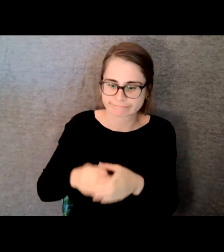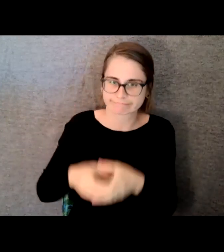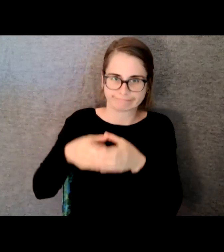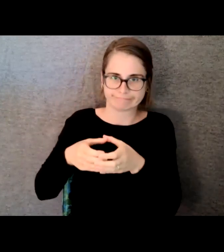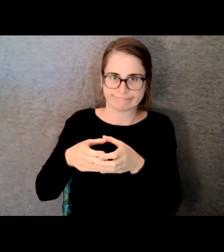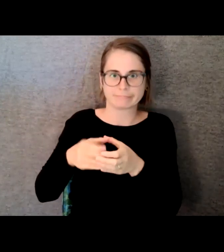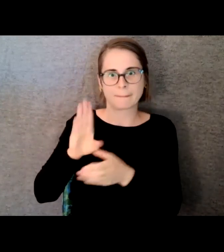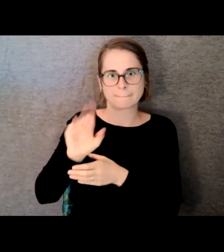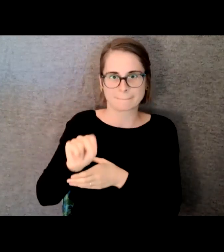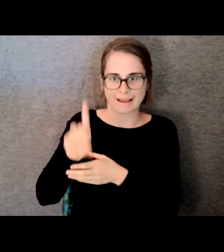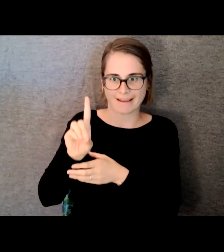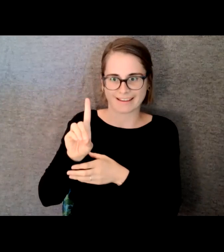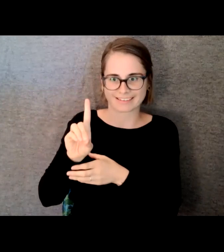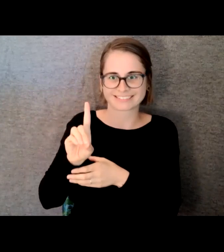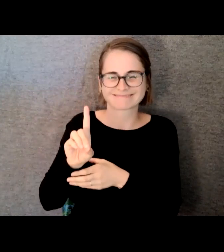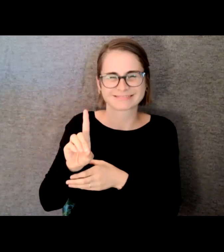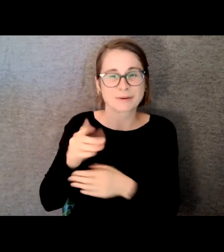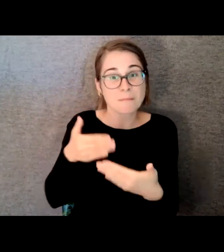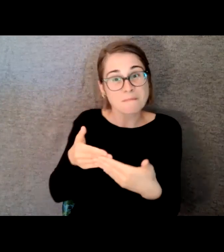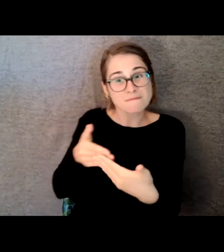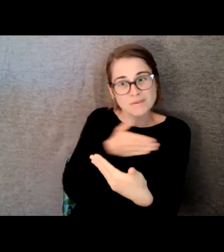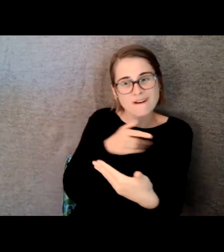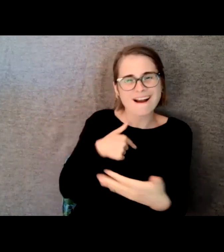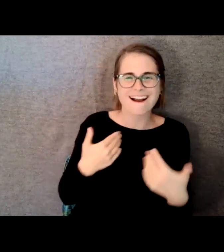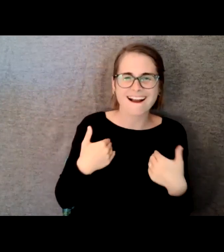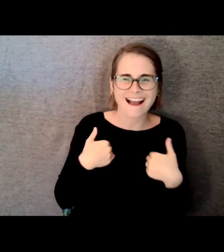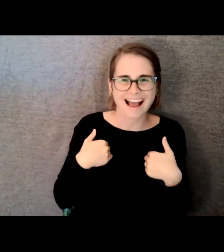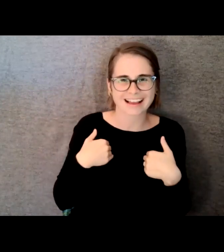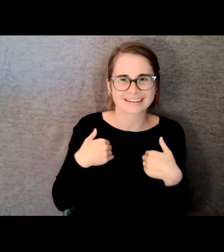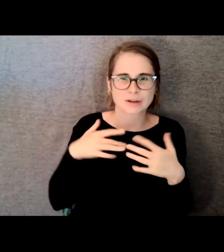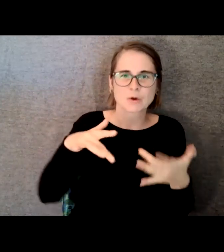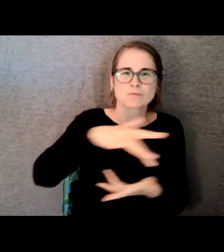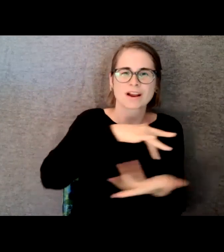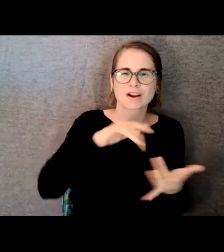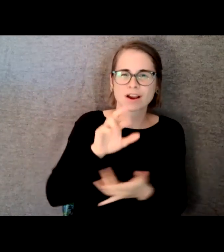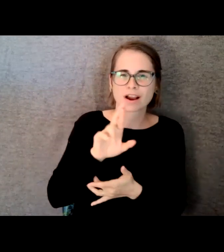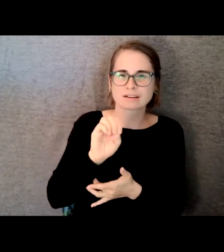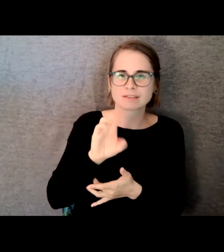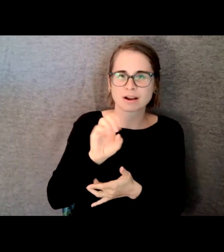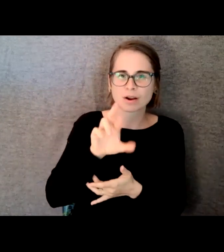for my backing track so I found a place that made one-off records in Oregon so they put